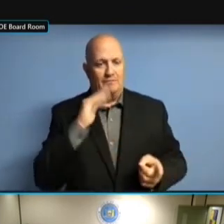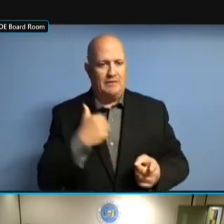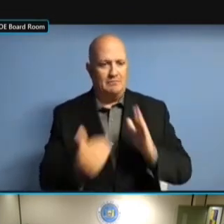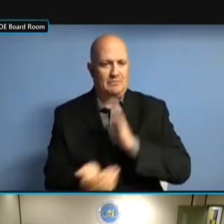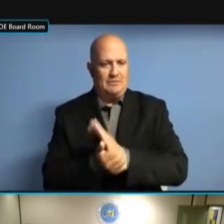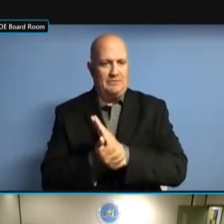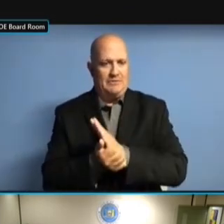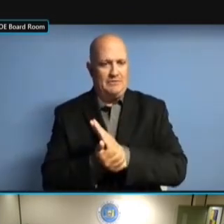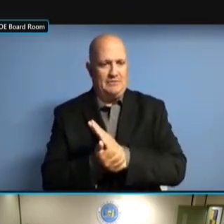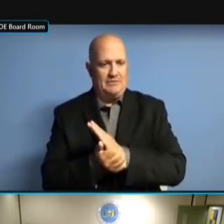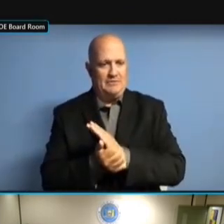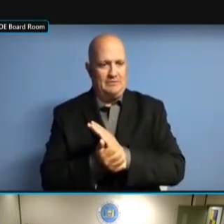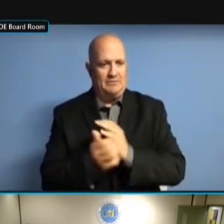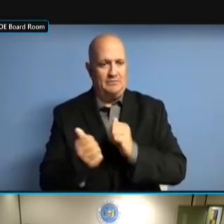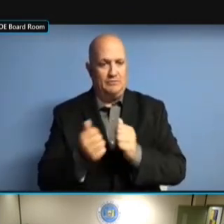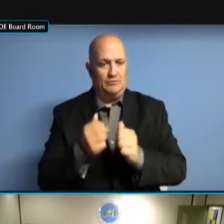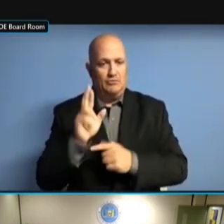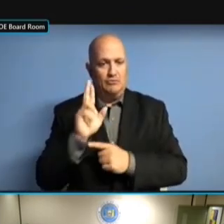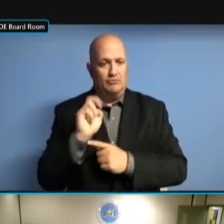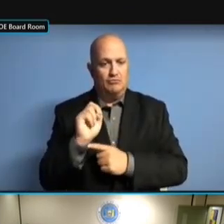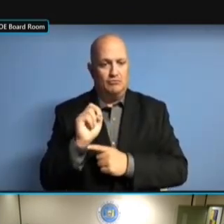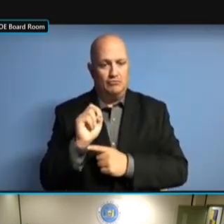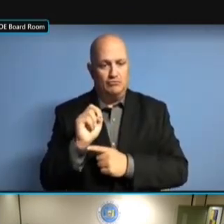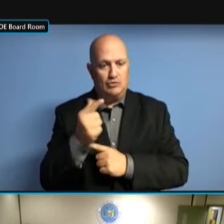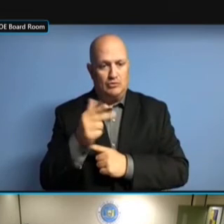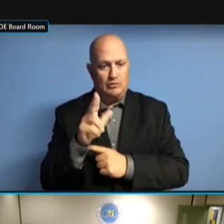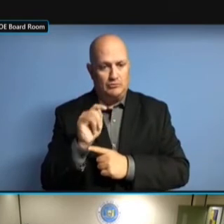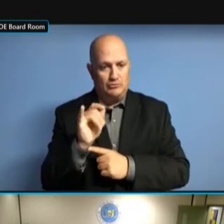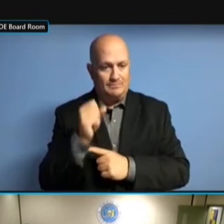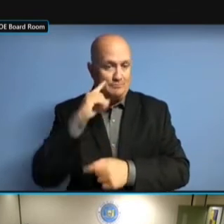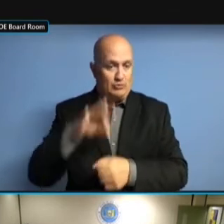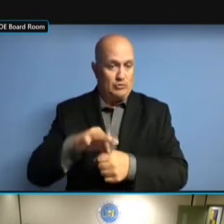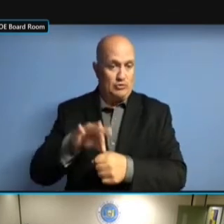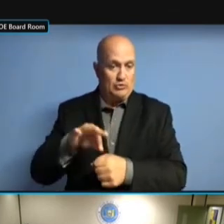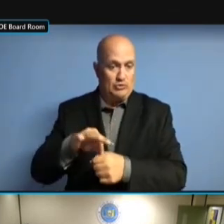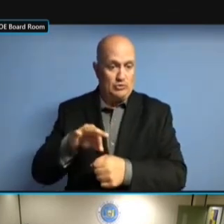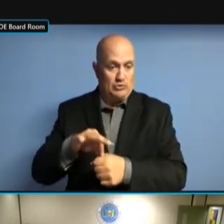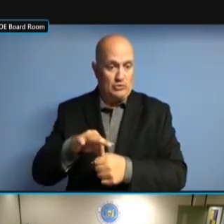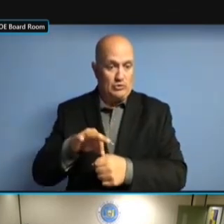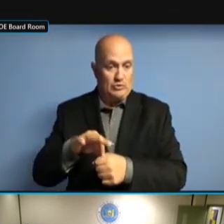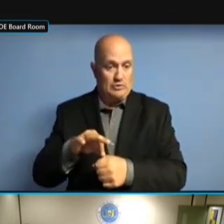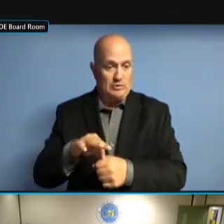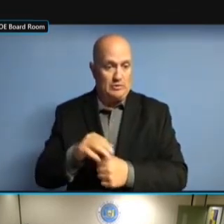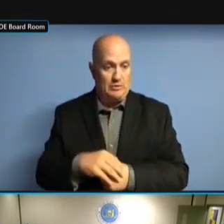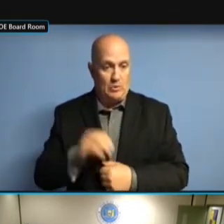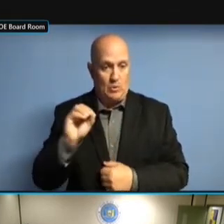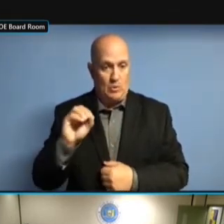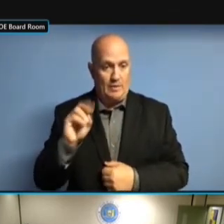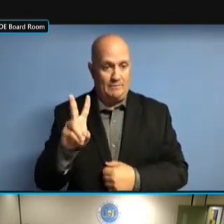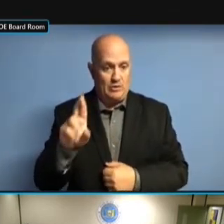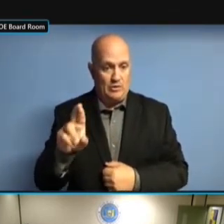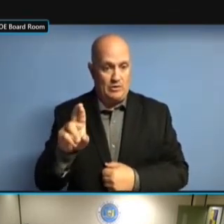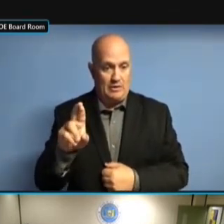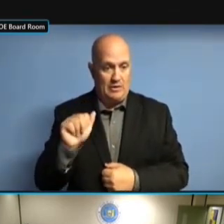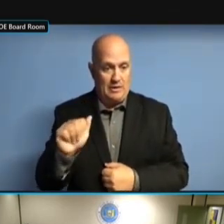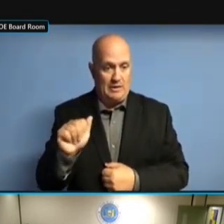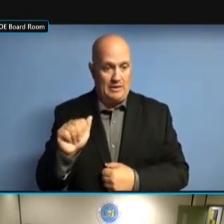WE CONTINUE TO BE INVOLVED IN THE OBR AND AVR WE CONTINUE TO BE INVOLVED IN THE OBR AND AVR PROJECTS, THE OBR AND AVR PROJECTS, THE OBR AND AVR PROJECTS, INTERNAL THE OBR AND AVR PROJECTS, INTERNAL STAFF, THE OBR AND AVR PROJECTS, INTERNAL STAFF, EXTERNAL INTERNAL STAFF, EXTERNAL INTERNAL STAFF, EXTERNAL STAKEHOLDERS. STAKEHOLDERS. STAKEHOLDERS. BRENDAN STAKEHOLDERS. BRENDAN AND STAKEHOLDERS. BRENDAN AND I STAKEHOLDERS. BRENDAN AND I ARE STAKEHOLDERS. BRENDAN AND I ARE BOTH STAKEHOLDERS. BRENDAN AND I ARE BOTH EVALUATOR BRENDAN AND I ARE BOTH EVALUATOR BRENDAN AND I ARE BOTH EVALUATOR AND BRENDAN AND I ARE BOTH EVALUATOR AND ARE BRENDAN AND I ARE BOTH EVALUATOR AND ARE LOOKING BRENDAN AND I ARE BOTH EVALUATOR AND ARE LOOKING TO BRENDAN AND I ARE BOTH EVALUATOR AND ARE LOOKING TO ATTEND